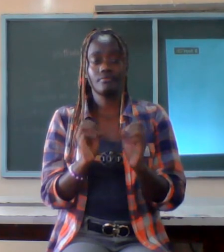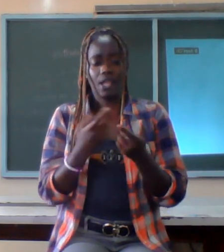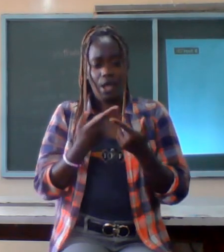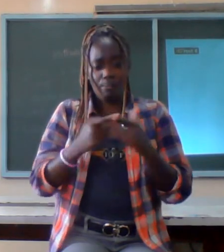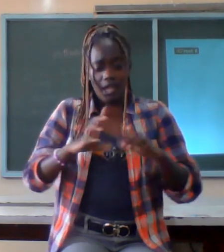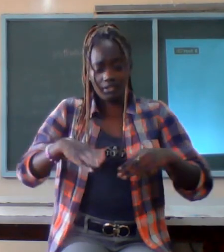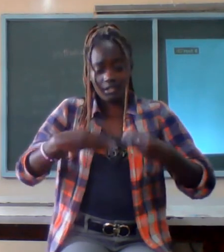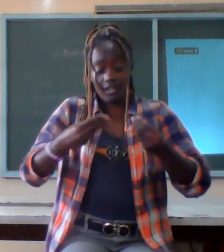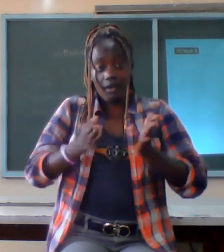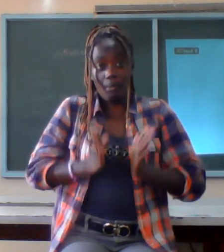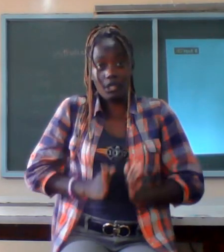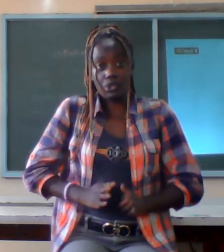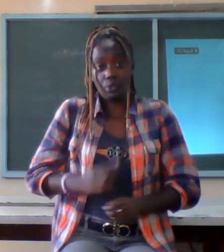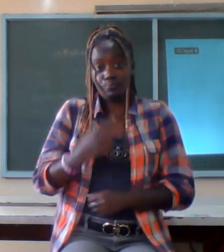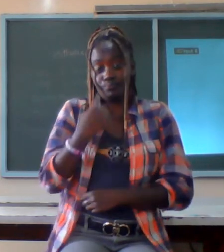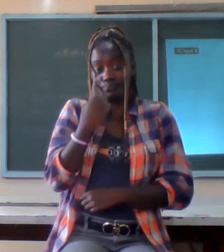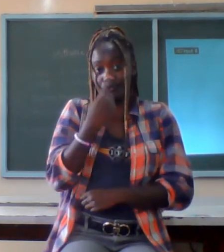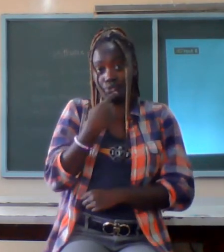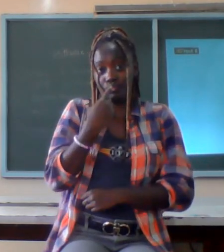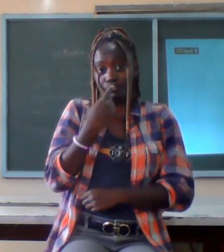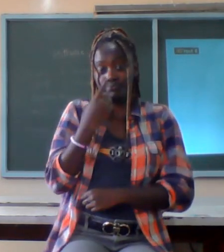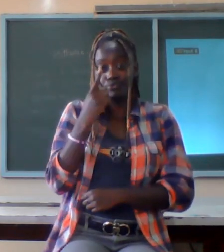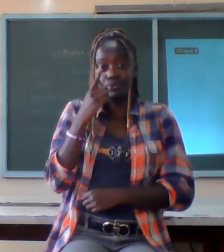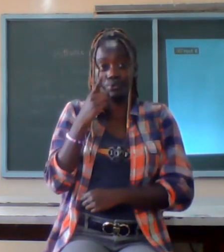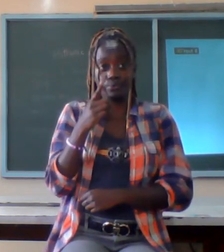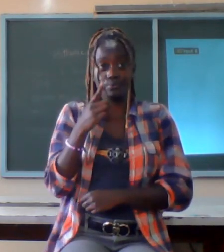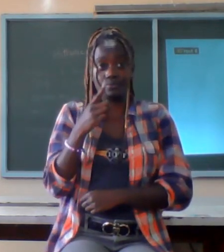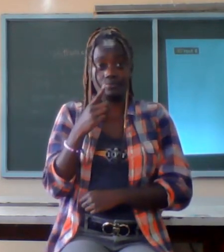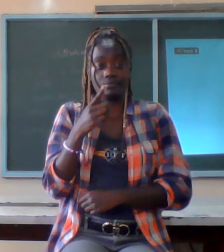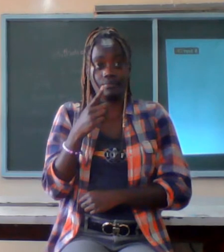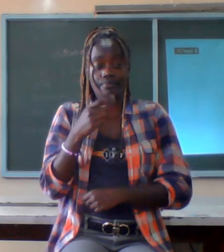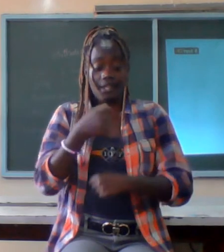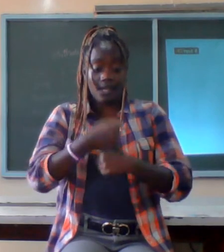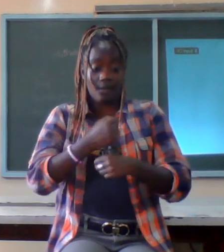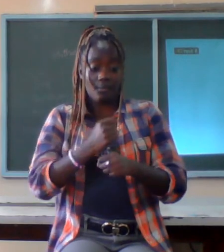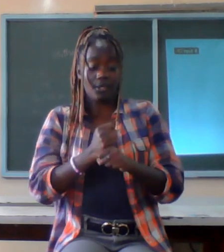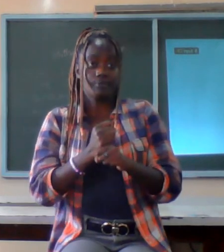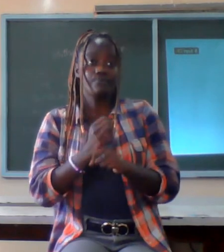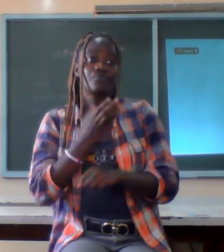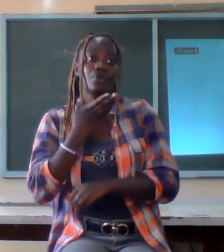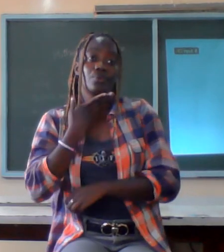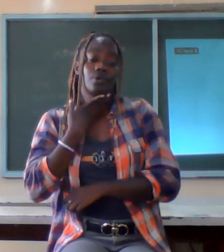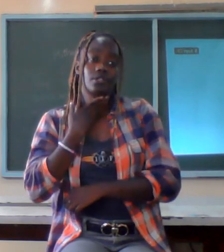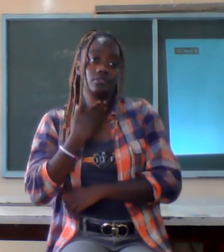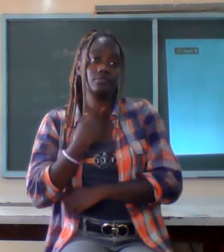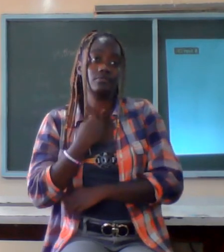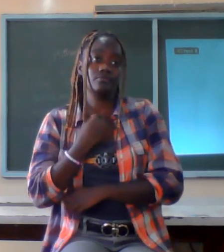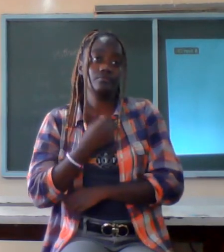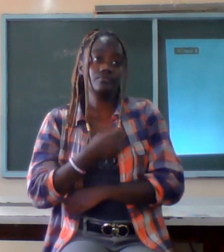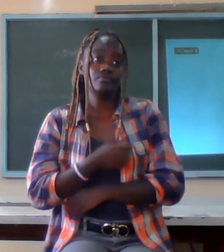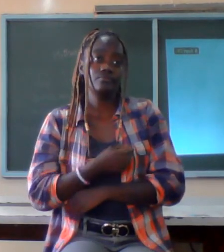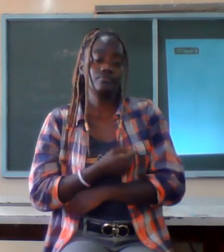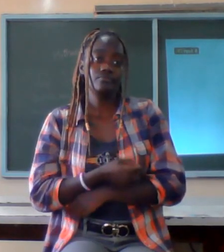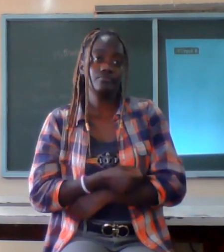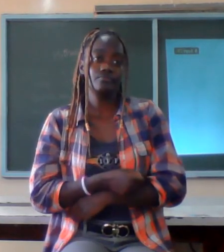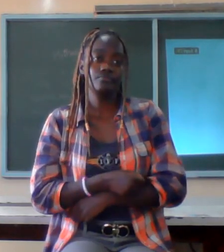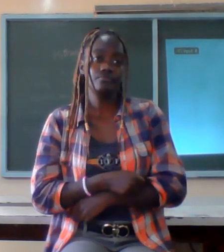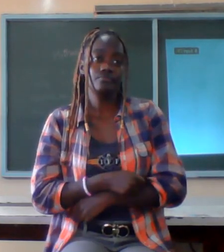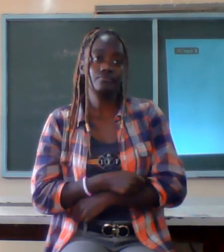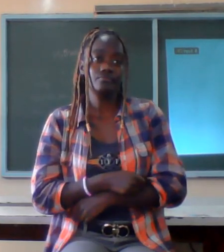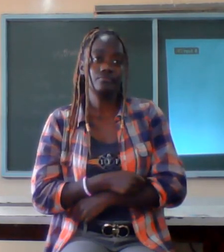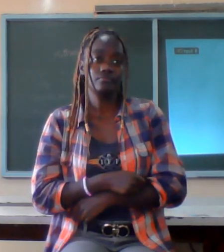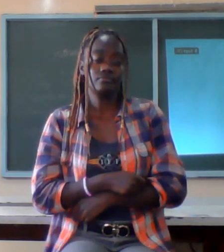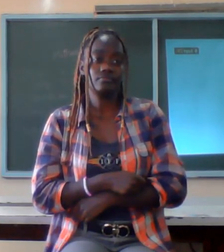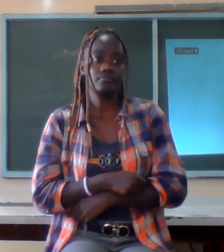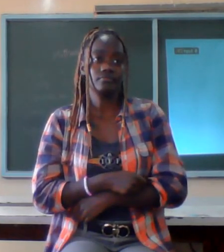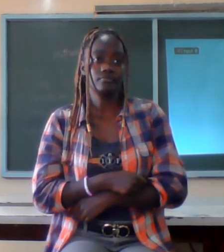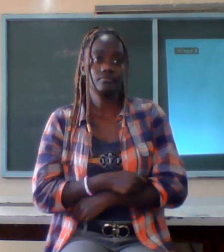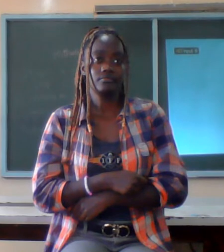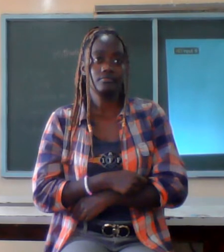law materials in order for you to the platform that you desire this can only be achieved